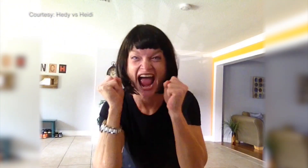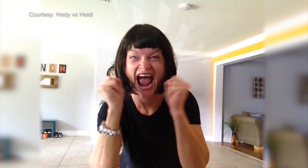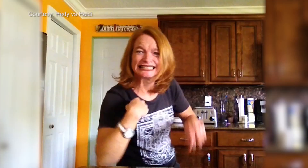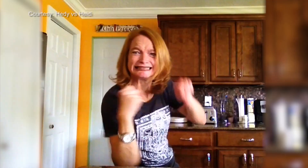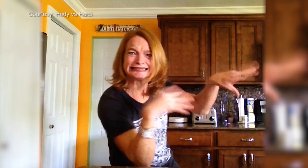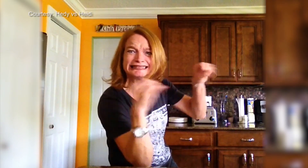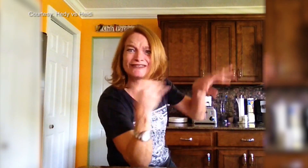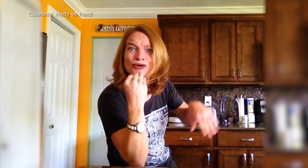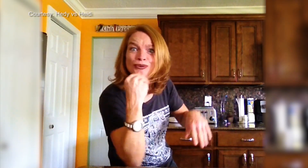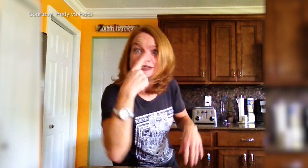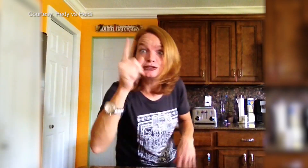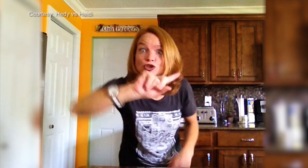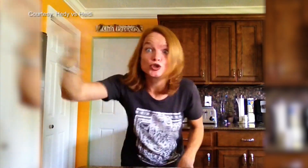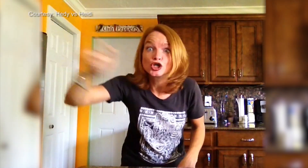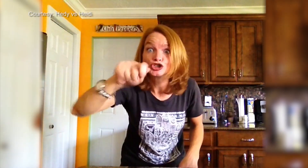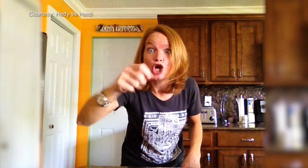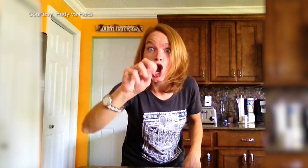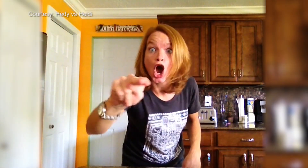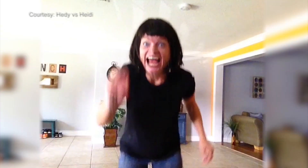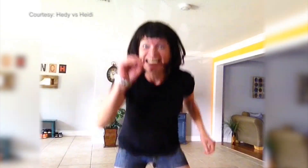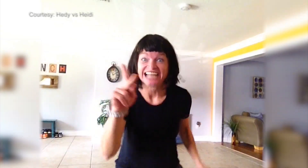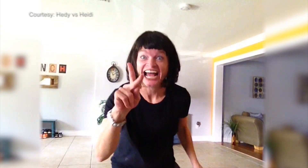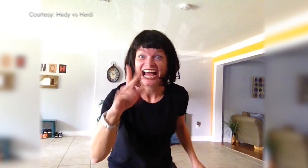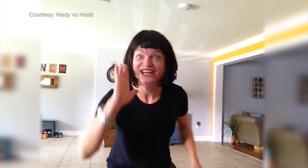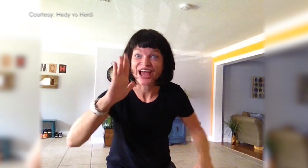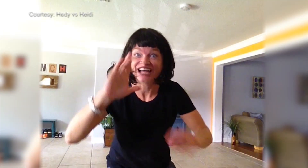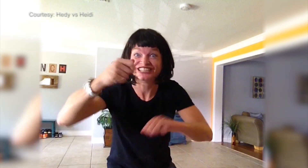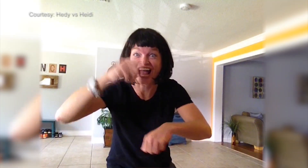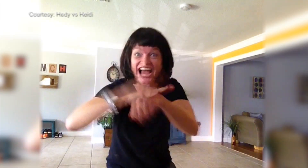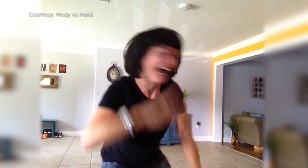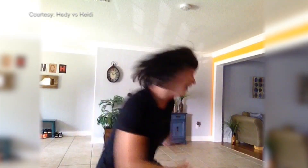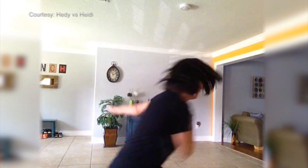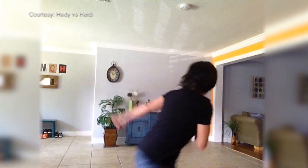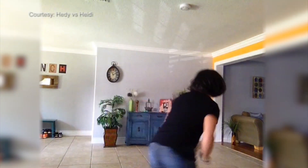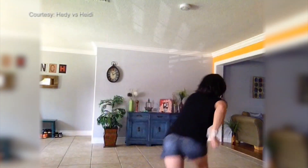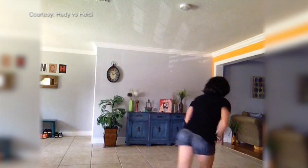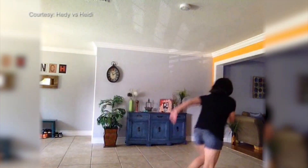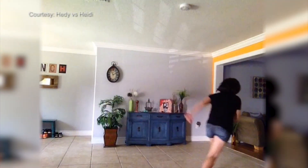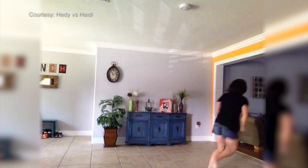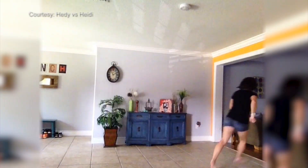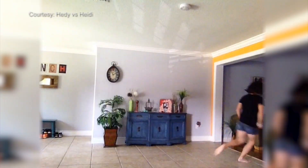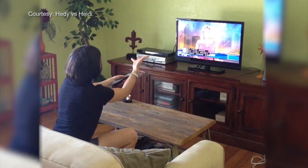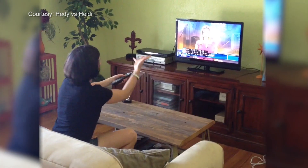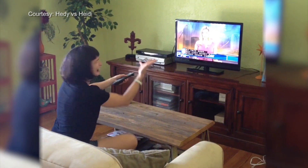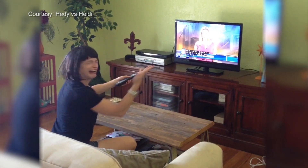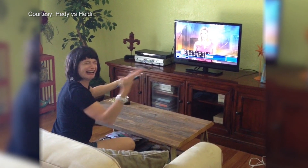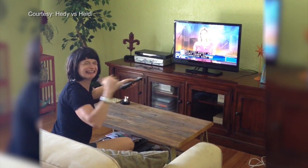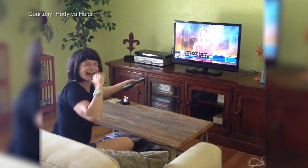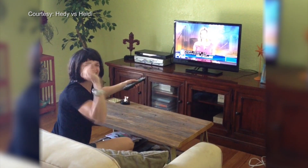I need to unload the groceries. Will you please go turn on the TV? Sure, I’ll go see if it’s on!